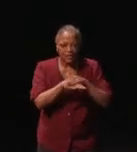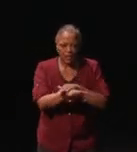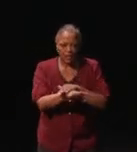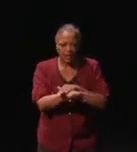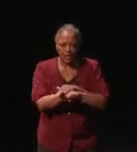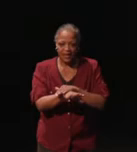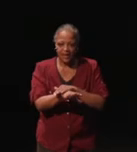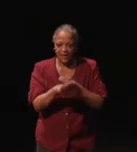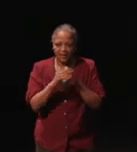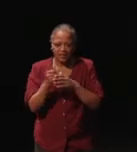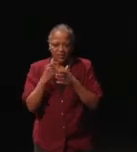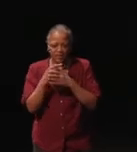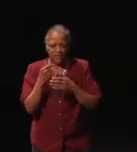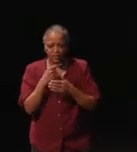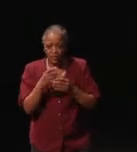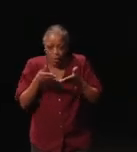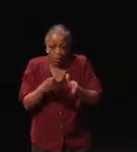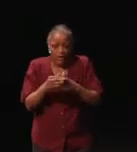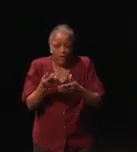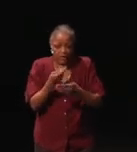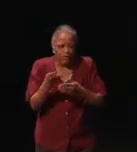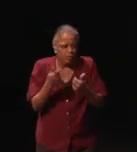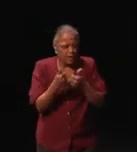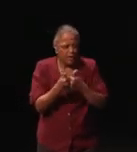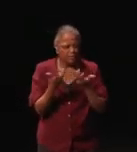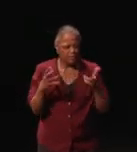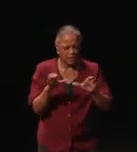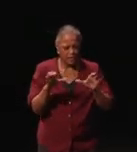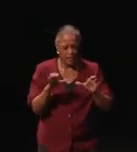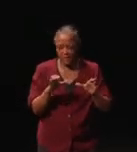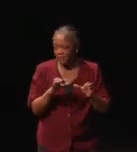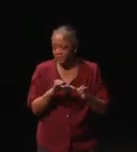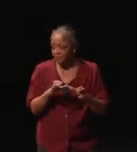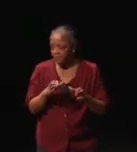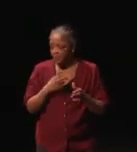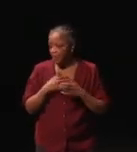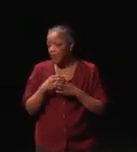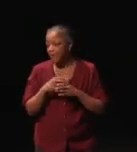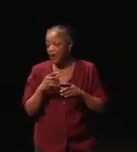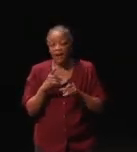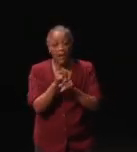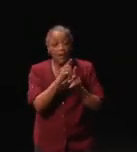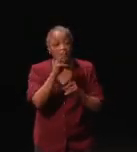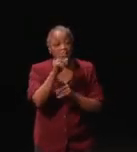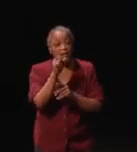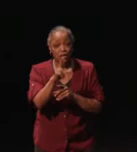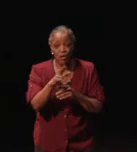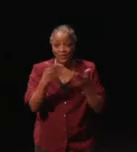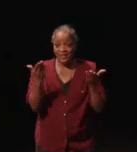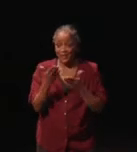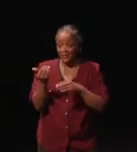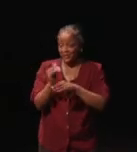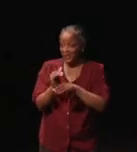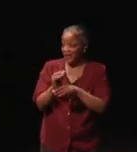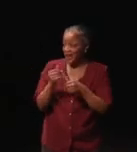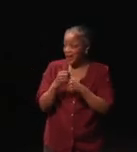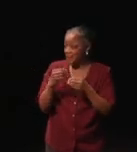that very few games would ever actually do. My mentor who's oddly enough in the audience and I made this slide three months ago,